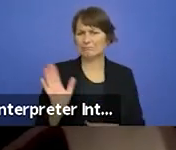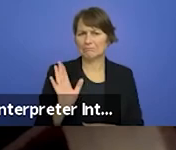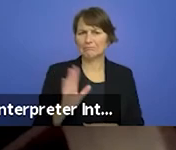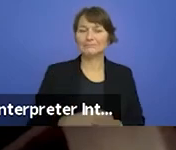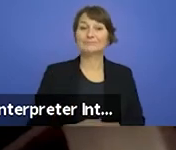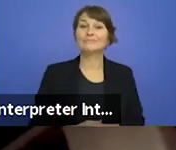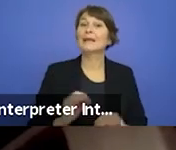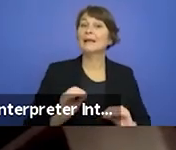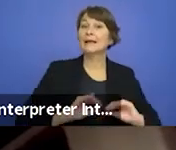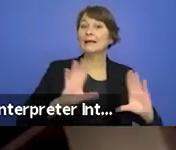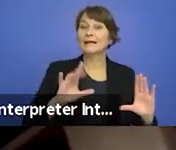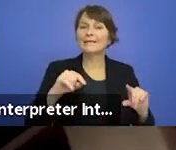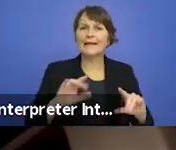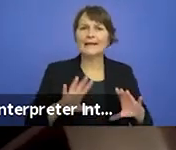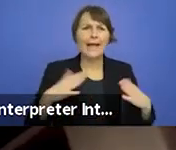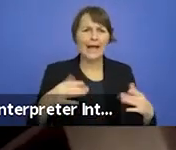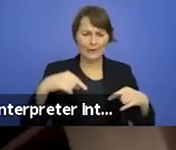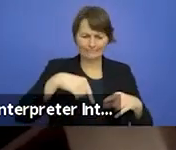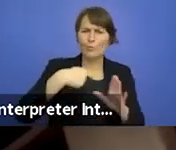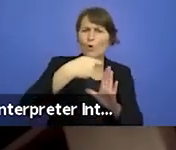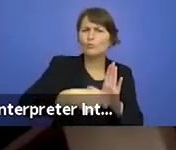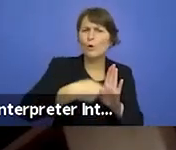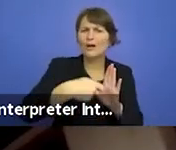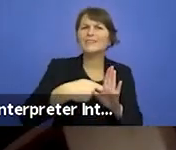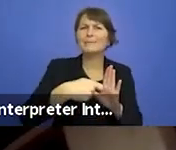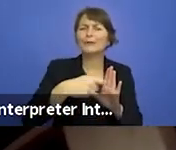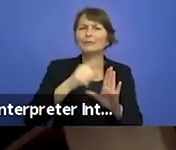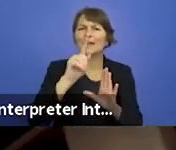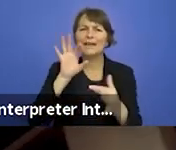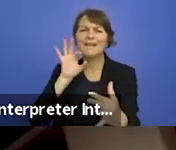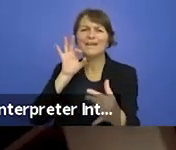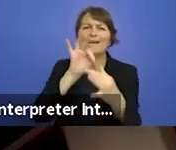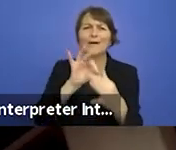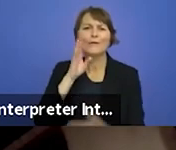of the work had to point towards the future, not in a naively optimistic way, not in a way that